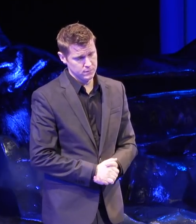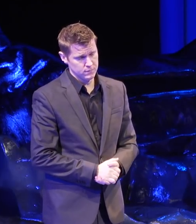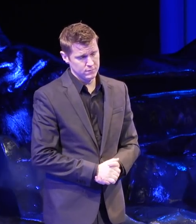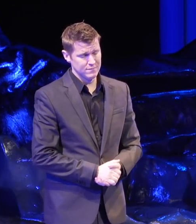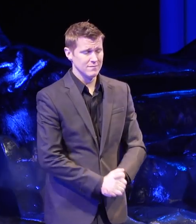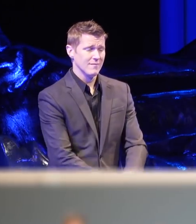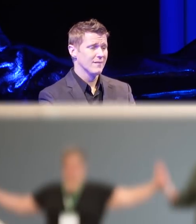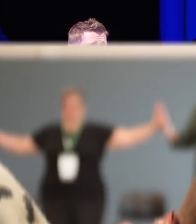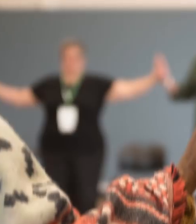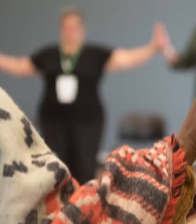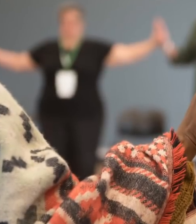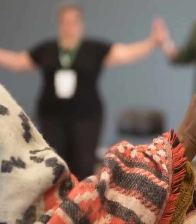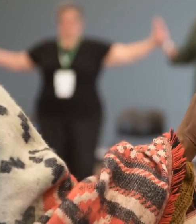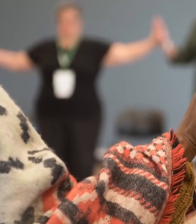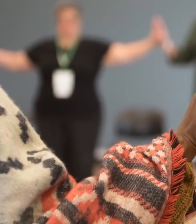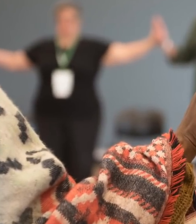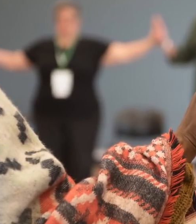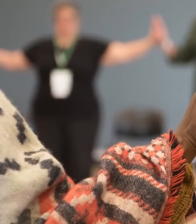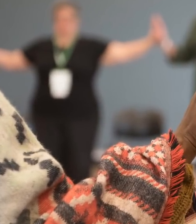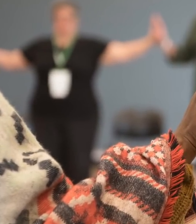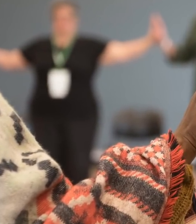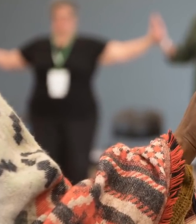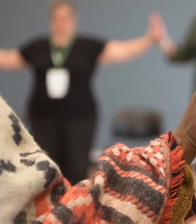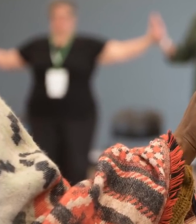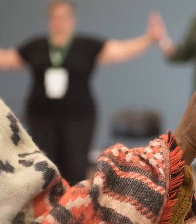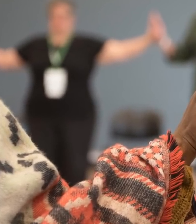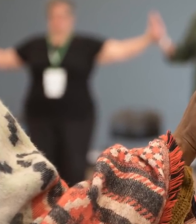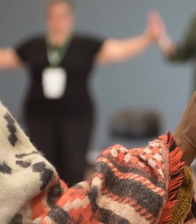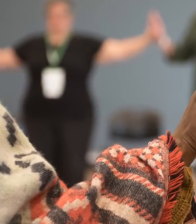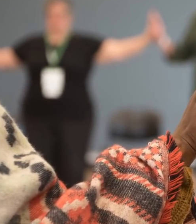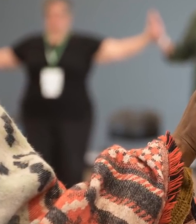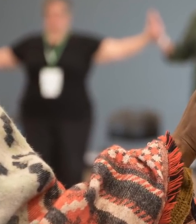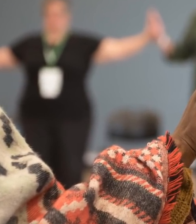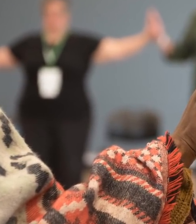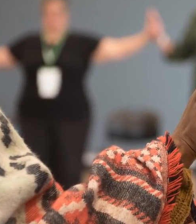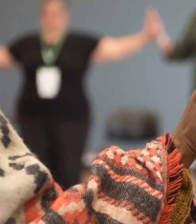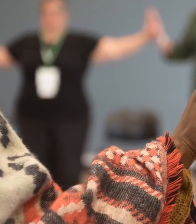I love this photo from our last BushCon. We are a diverse region.